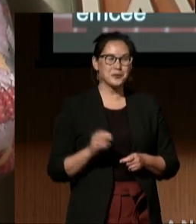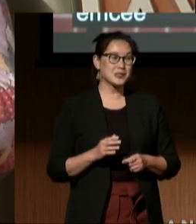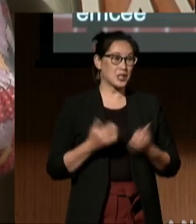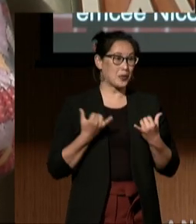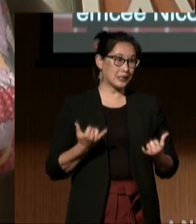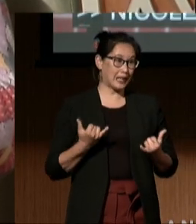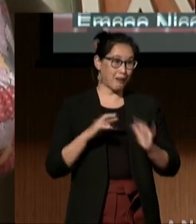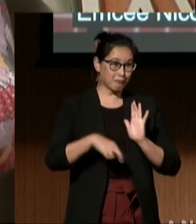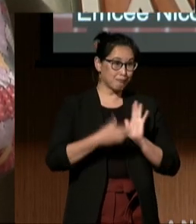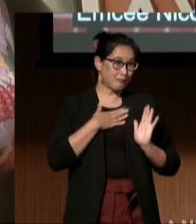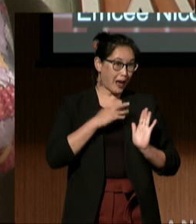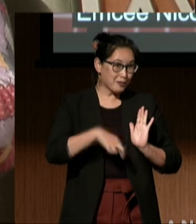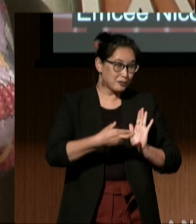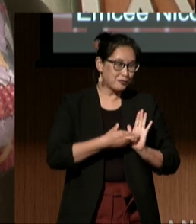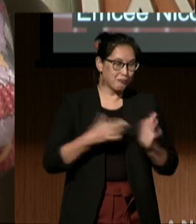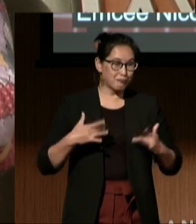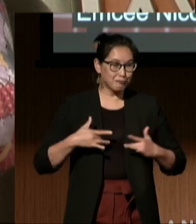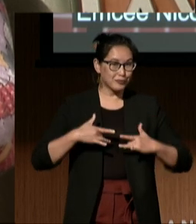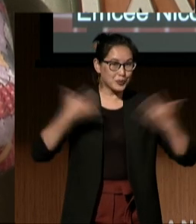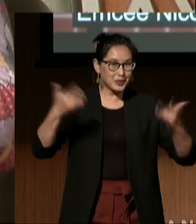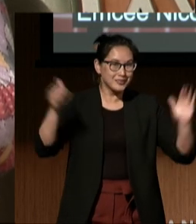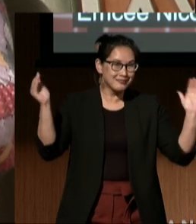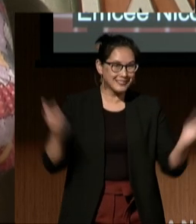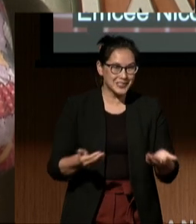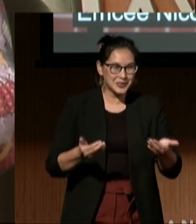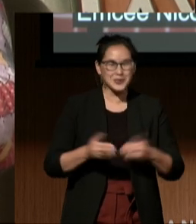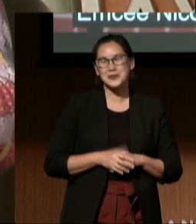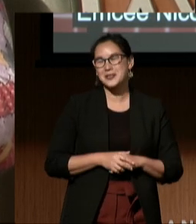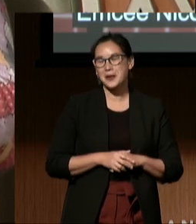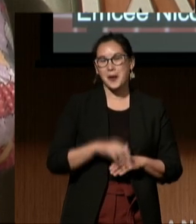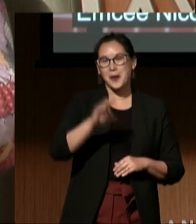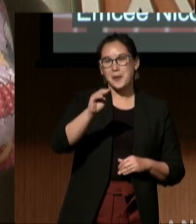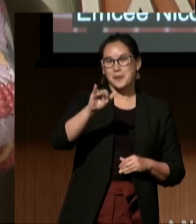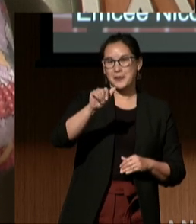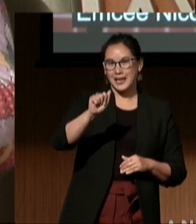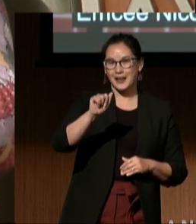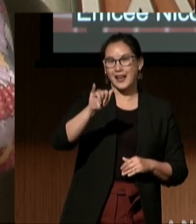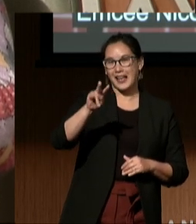I am thrilled to introduce Mia Ives-Rublee.